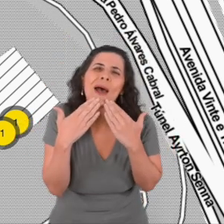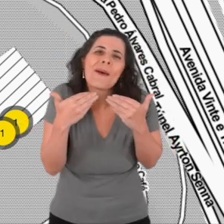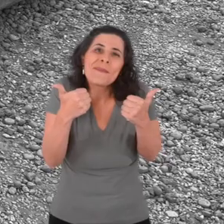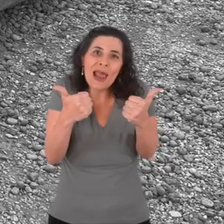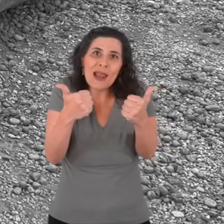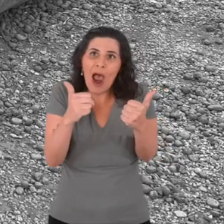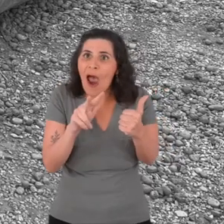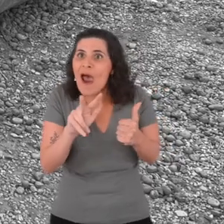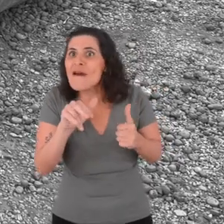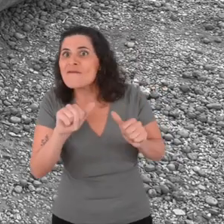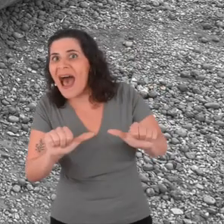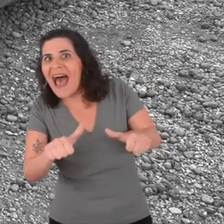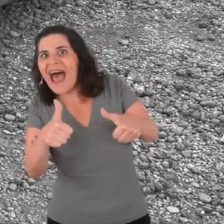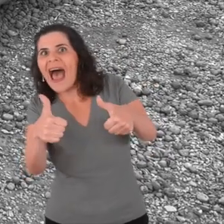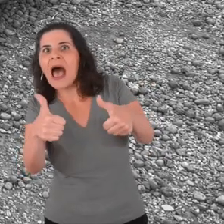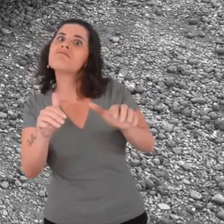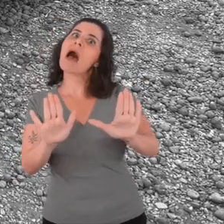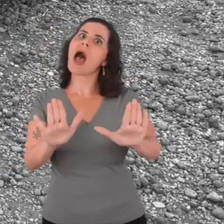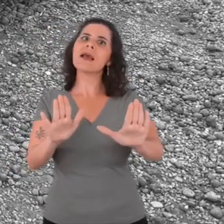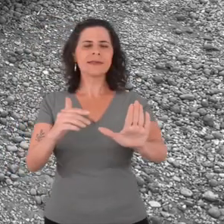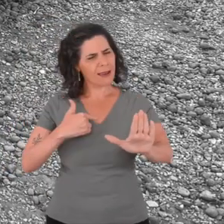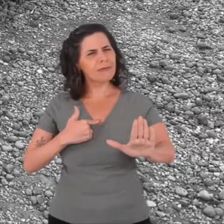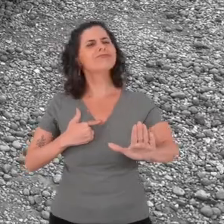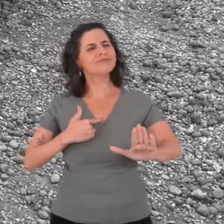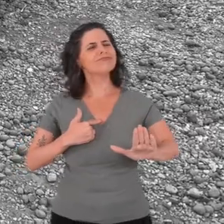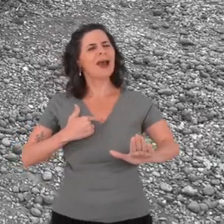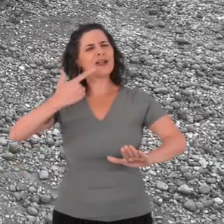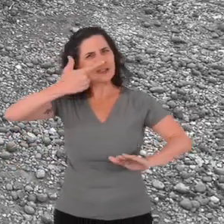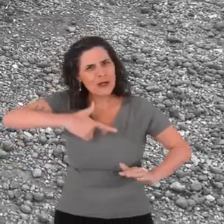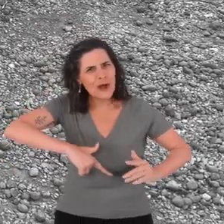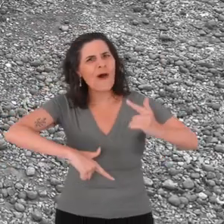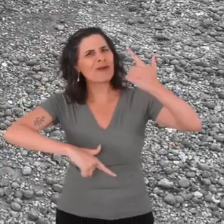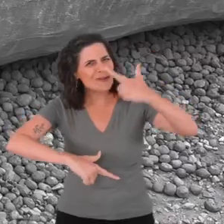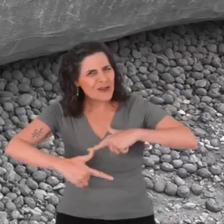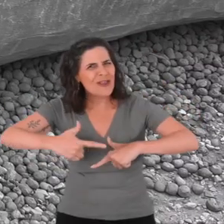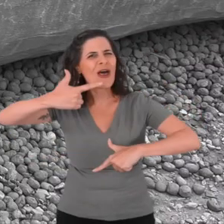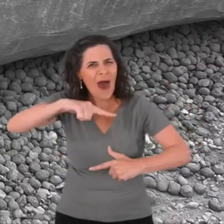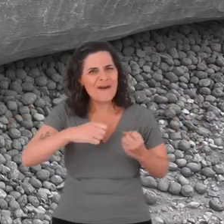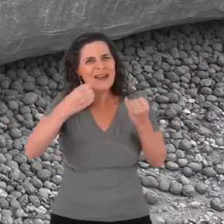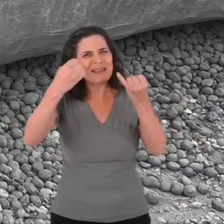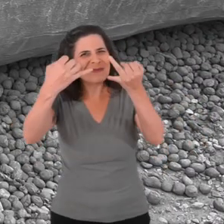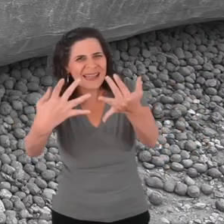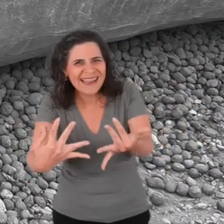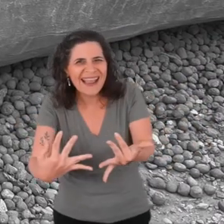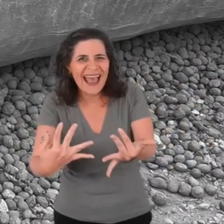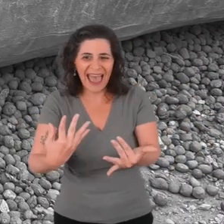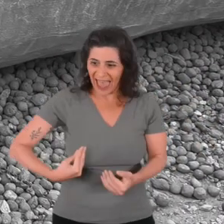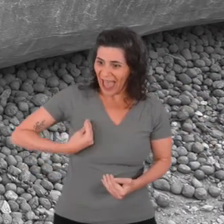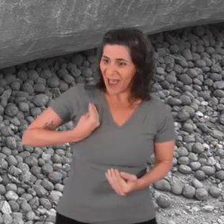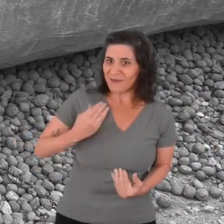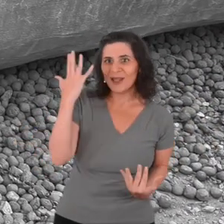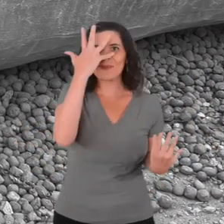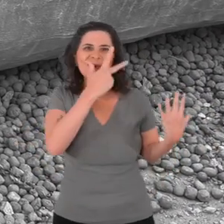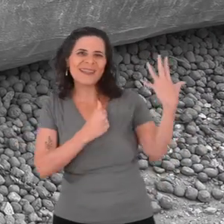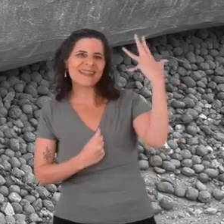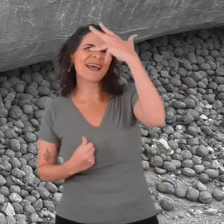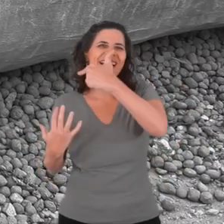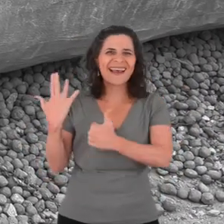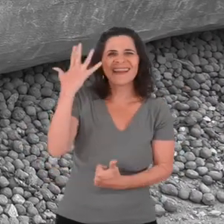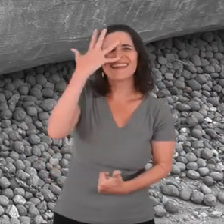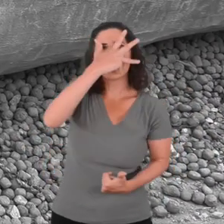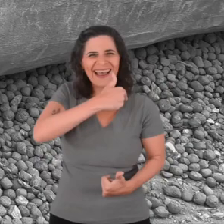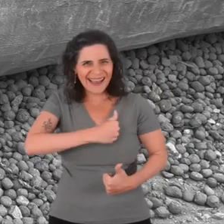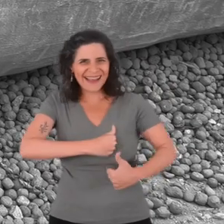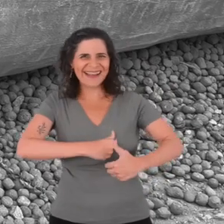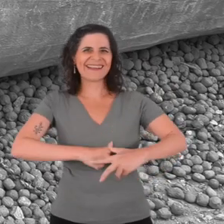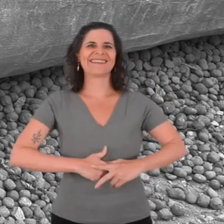but that doesn't stop me from repeating: it's beautiful, it's beautiful, and it's beautiful!